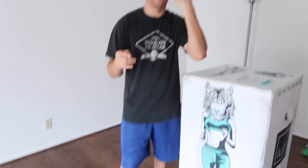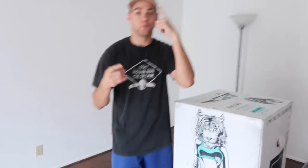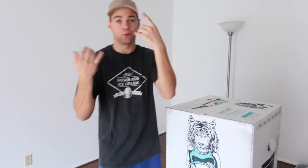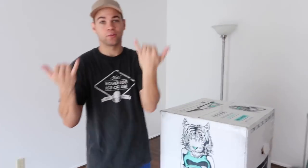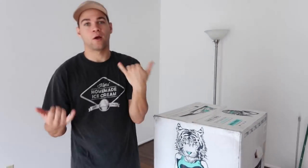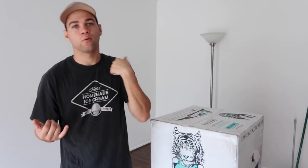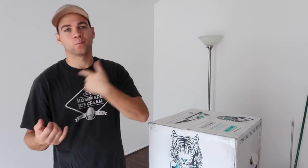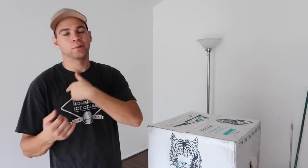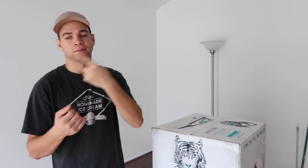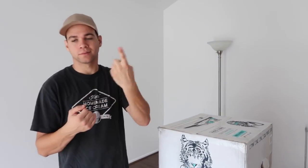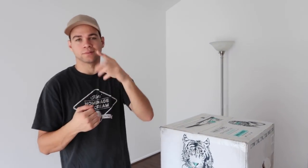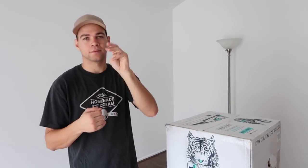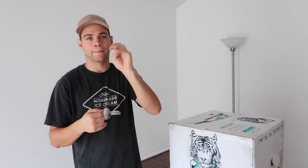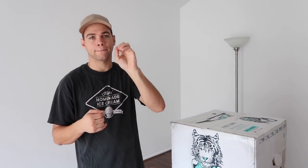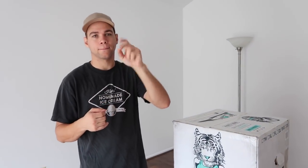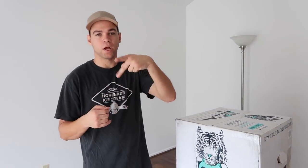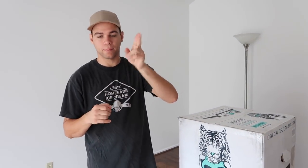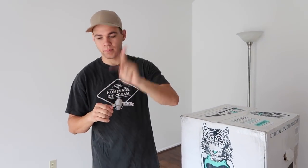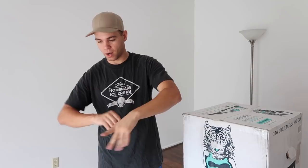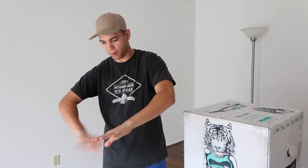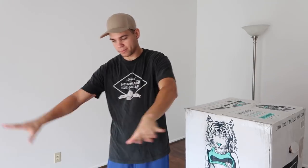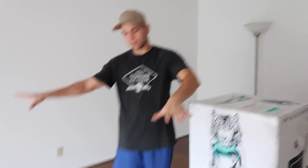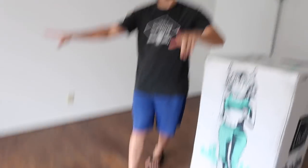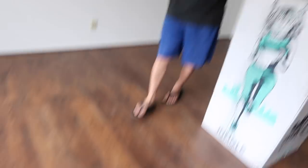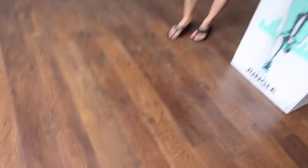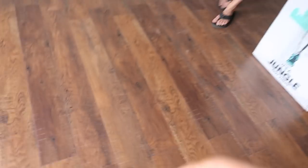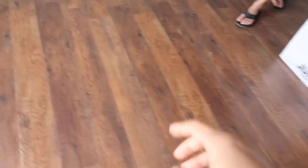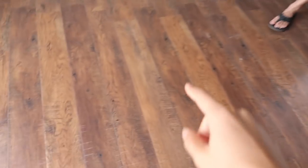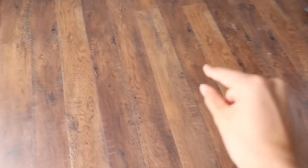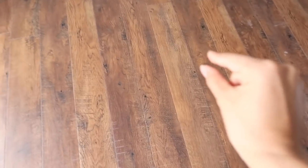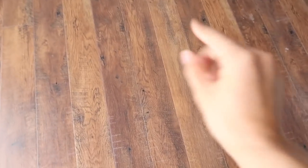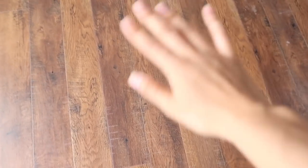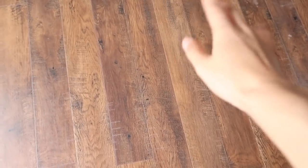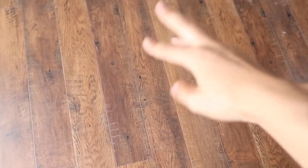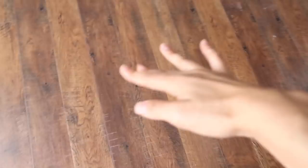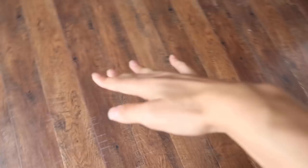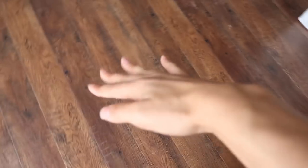R: I'm just going to mop the floor really quick E: Yeah, it's a little dirty